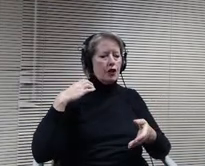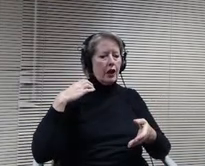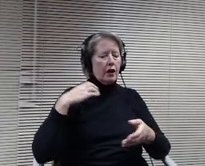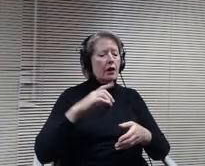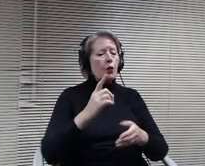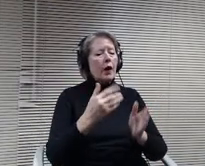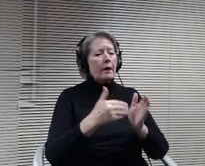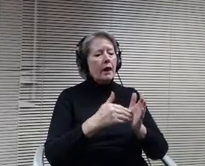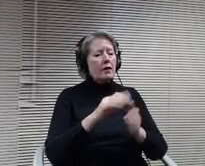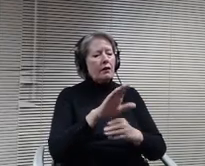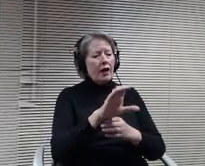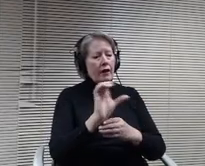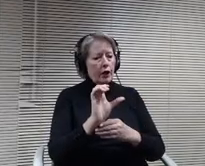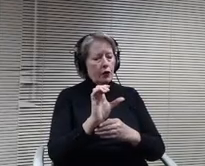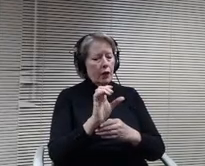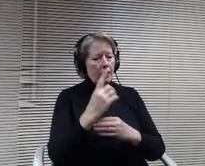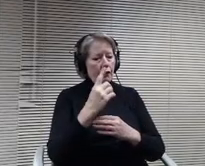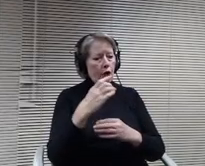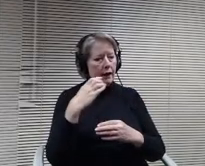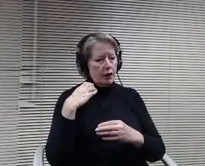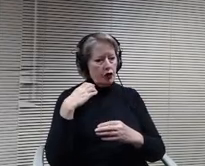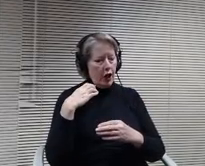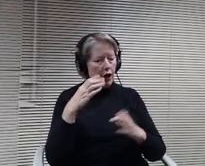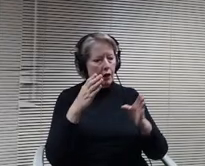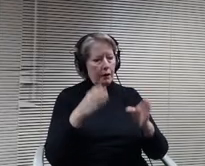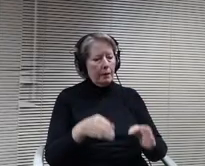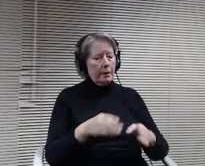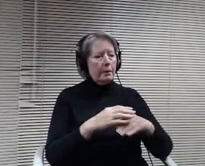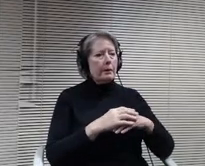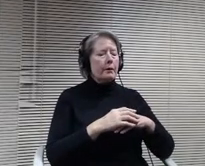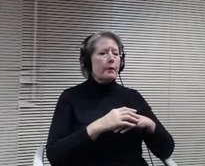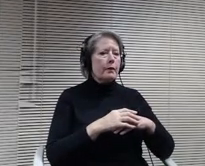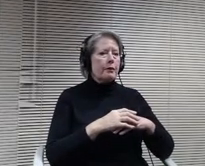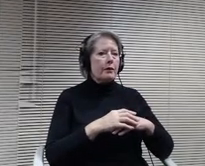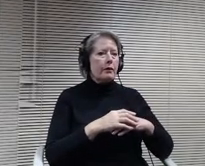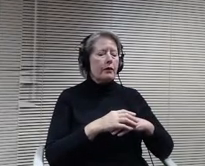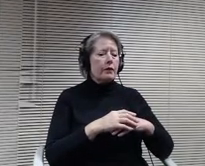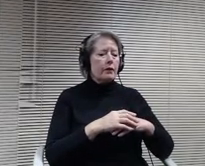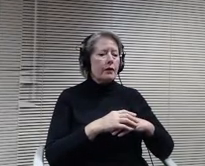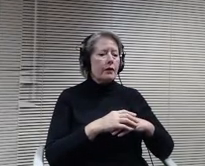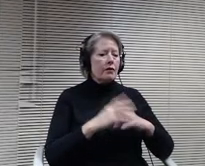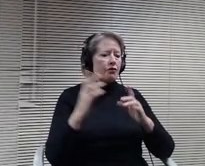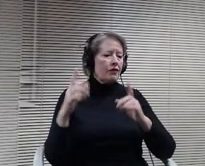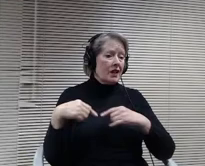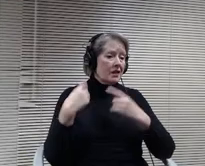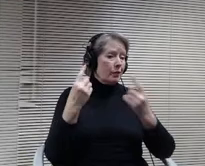chairperson and it's been that way for several years as I said.